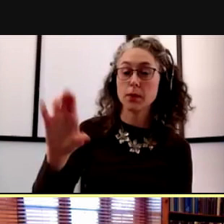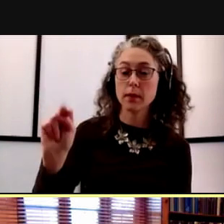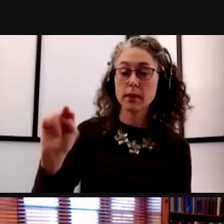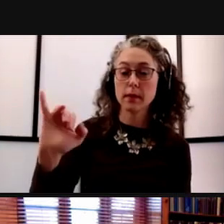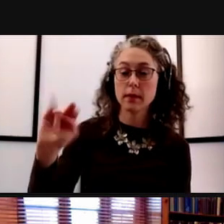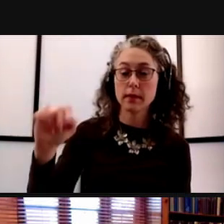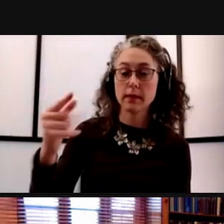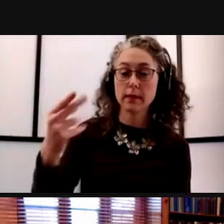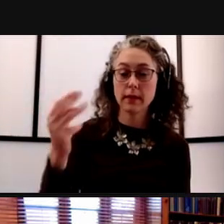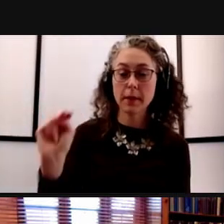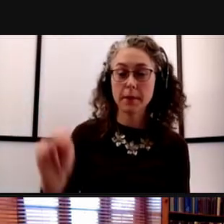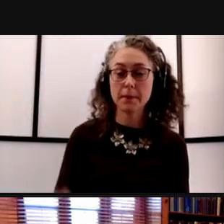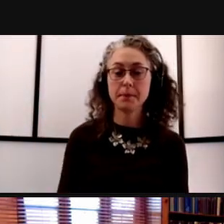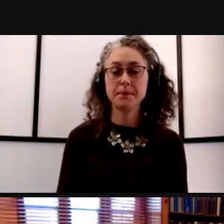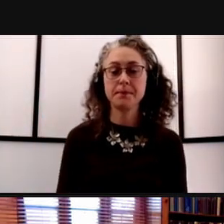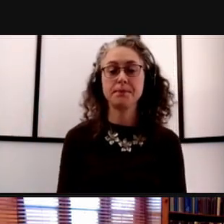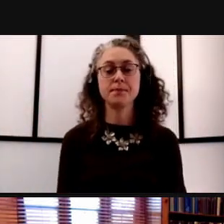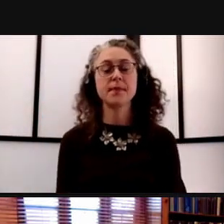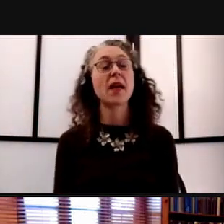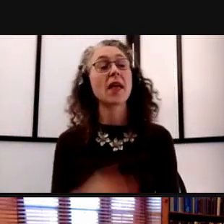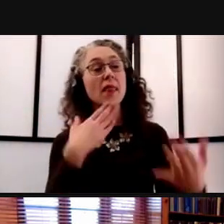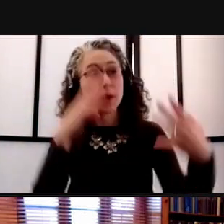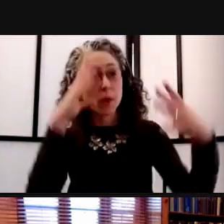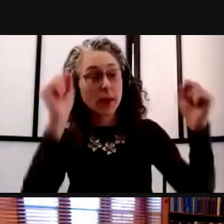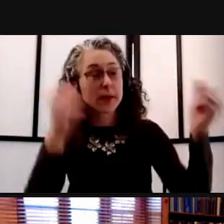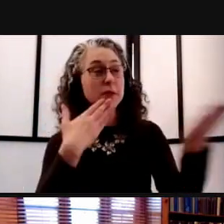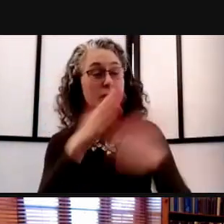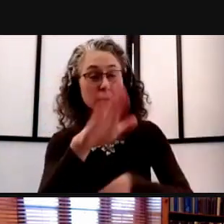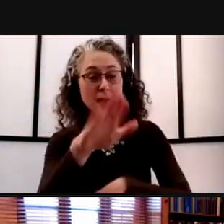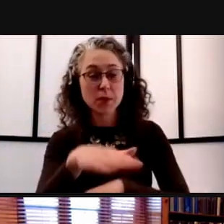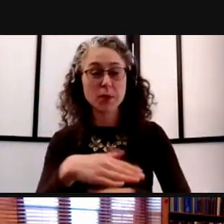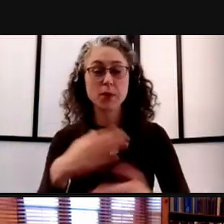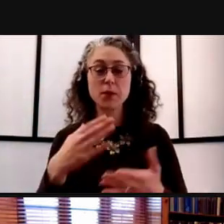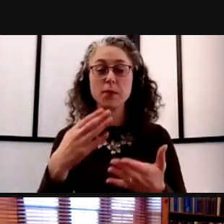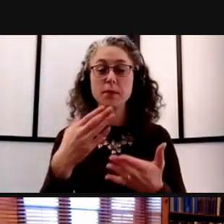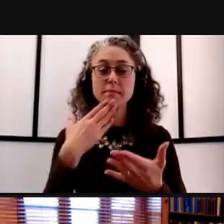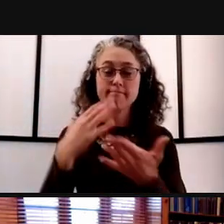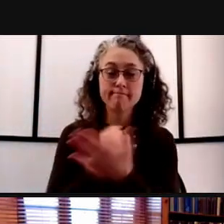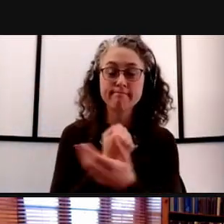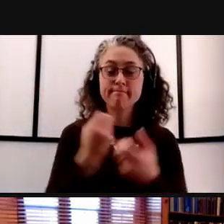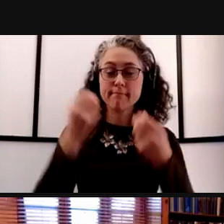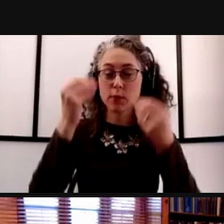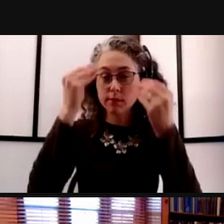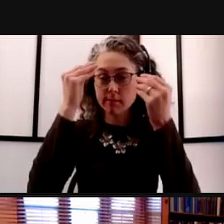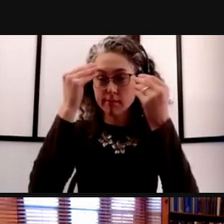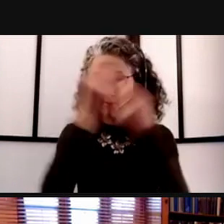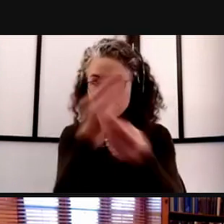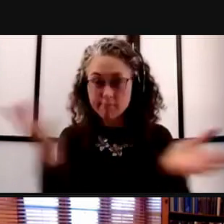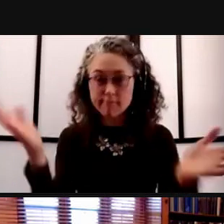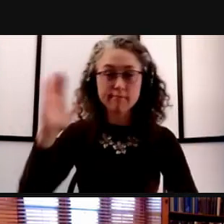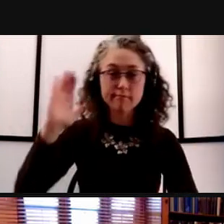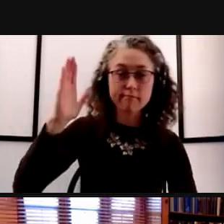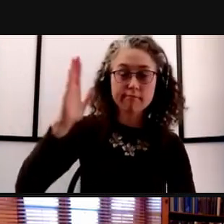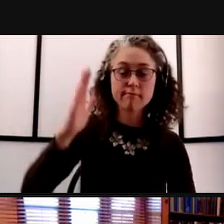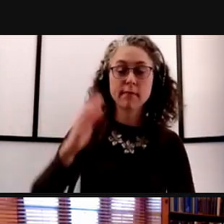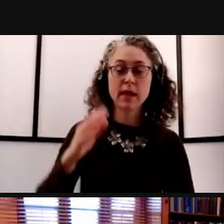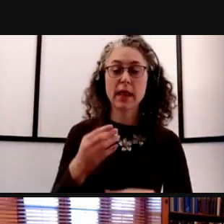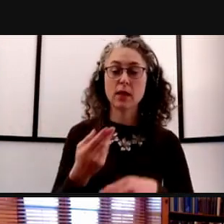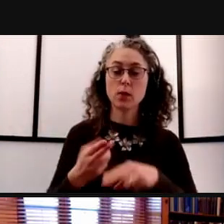Thank you, President Schlissel, and good afternoon. Thank you for the opportunity to talk today about our research enterprise and the ramp up process.